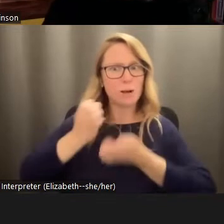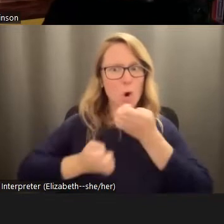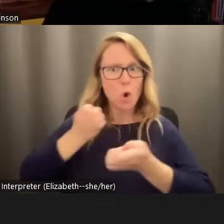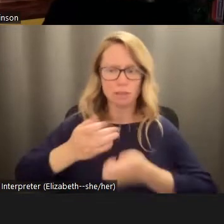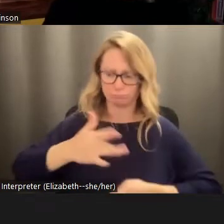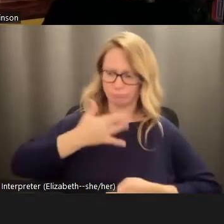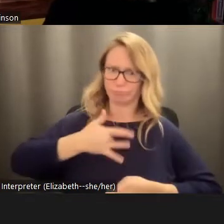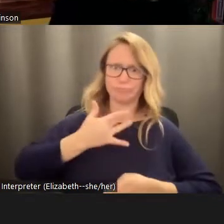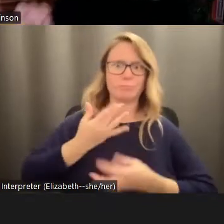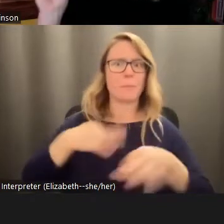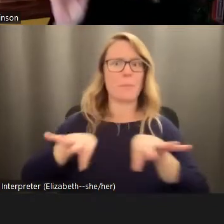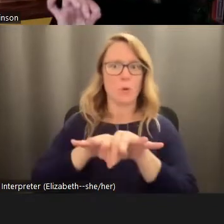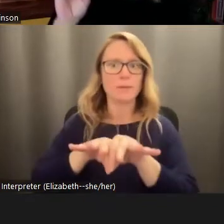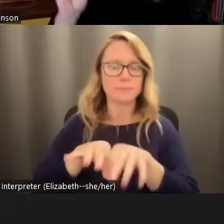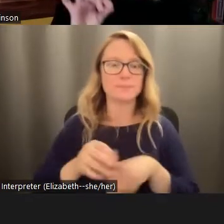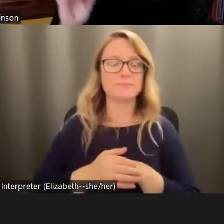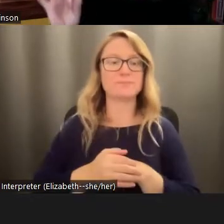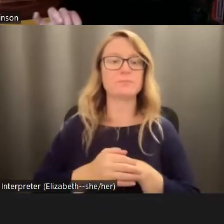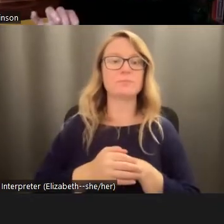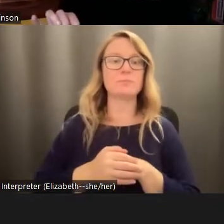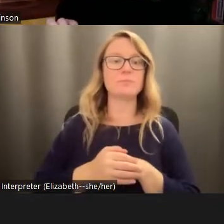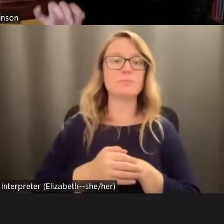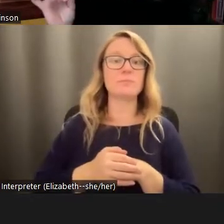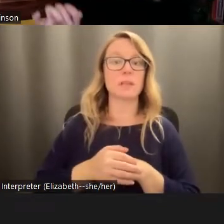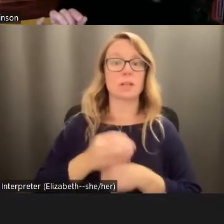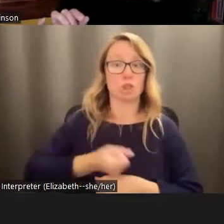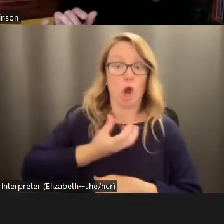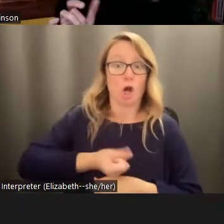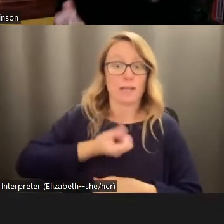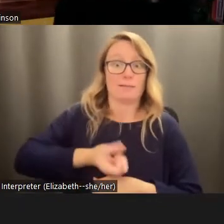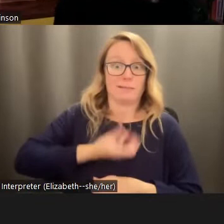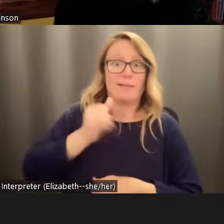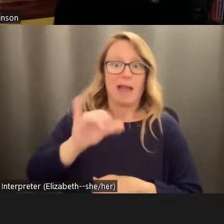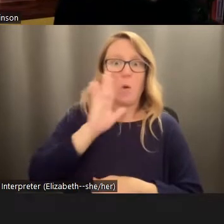important. Talking in itself creates a sense of community and